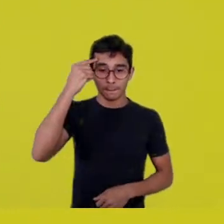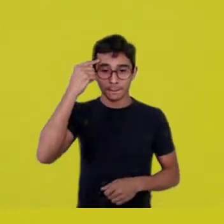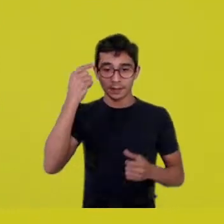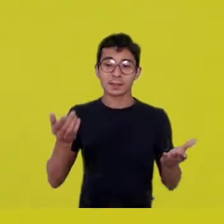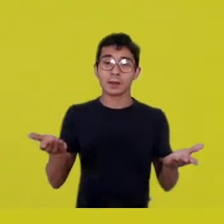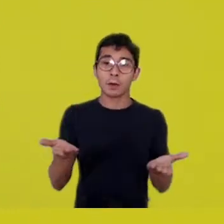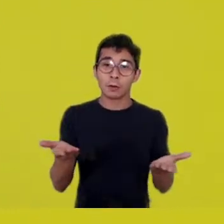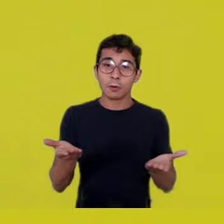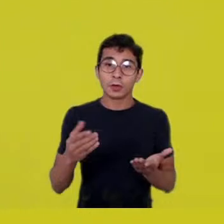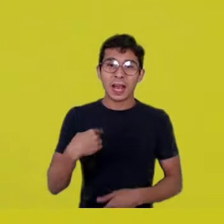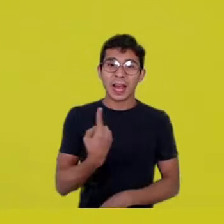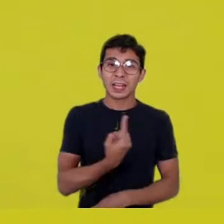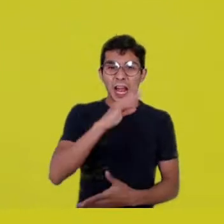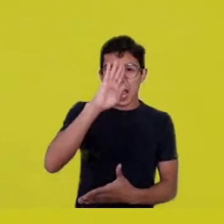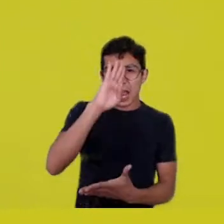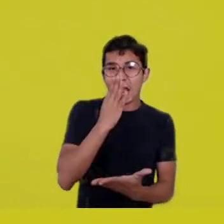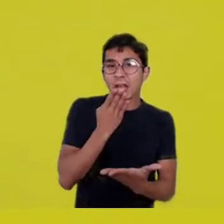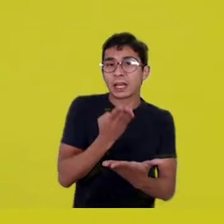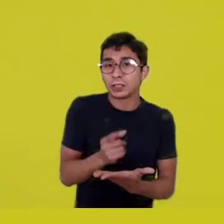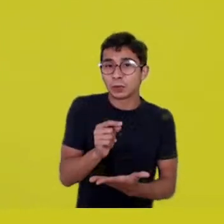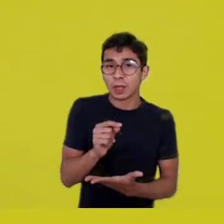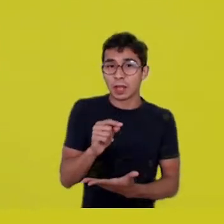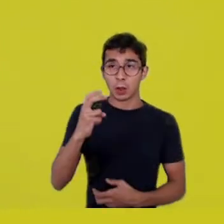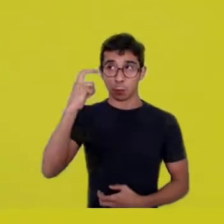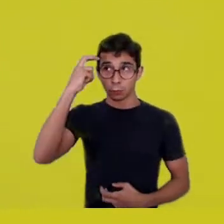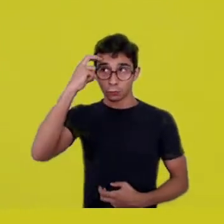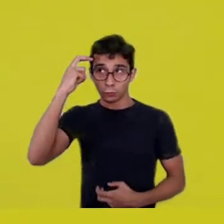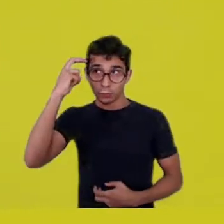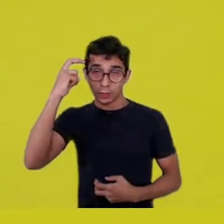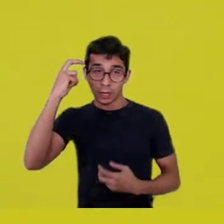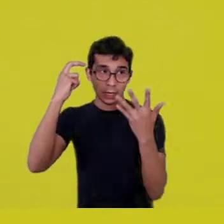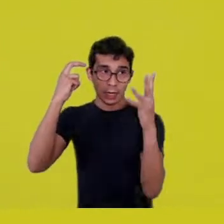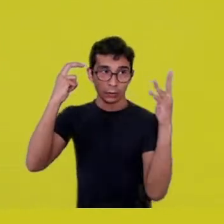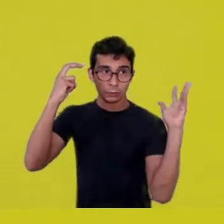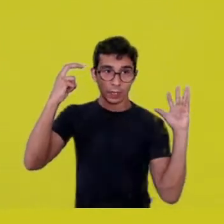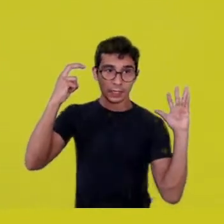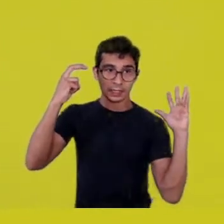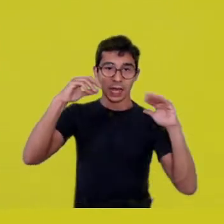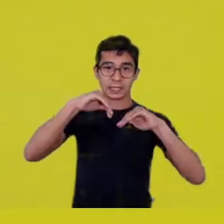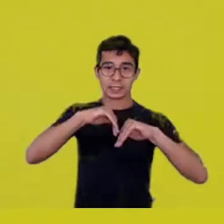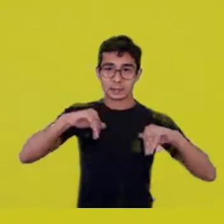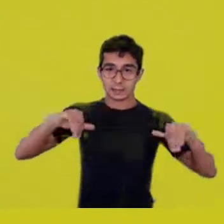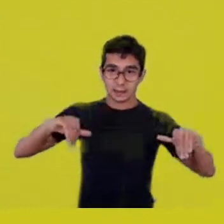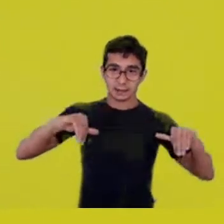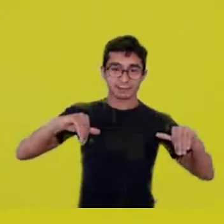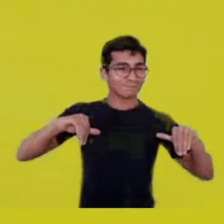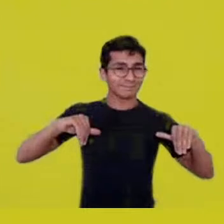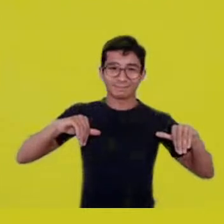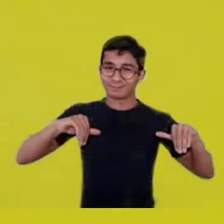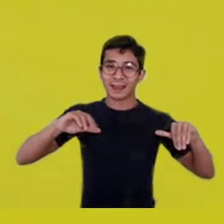of thinking that culture is separate from nature, took us to such an abysmal place